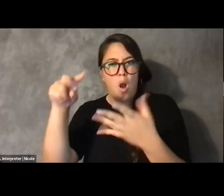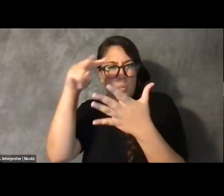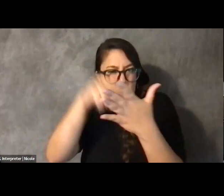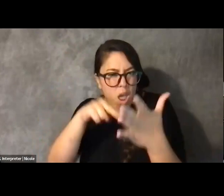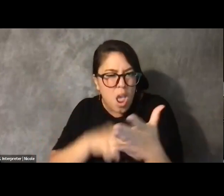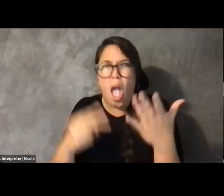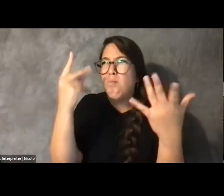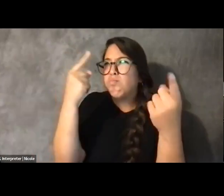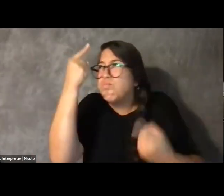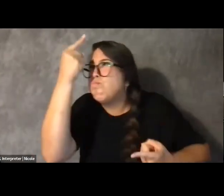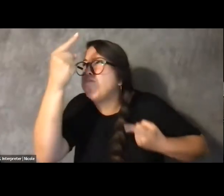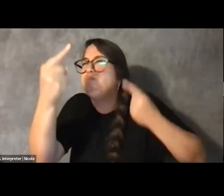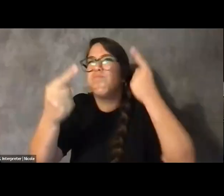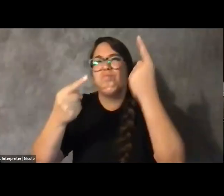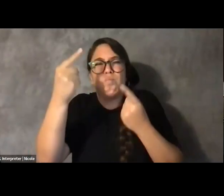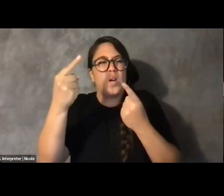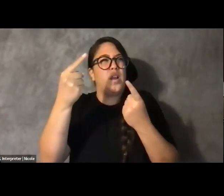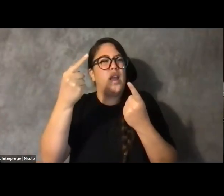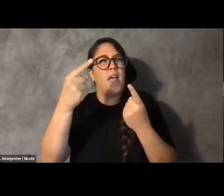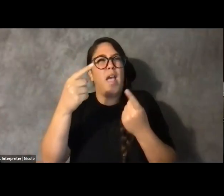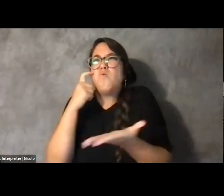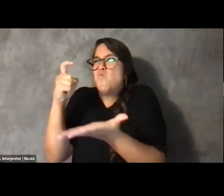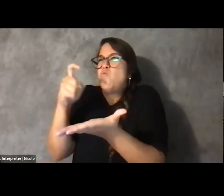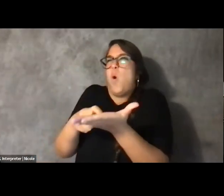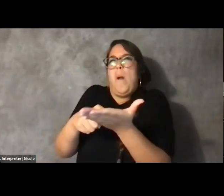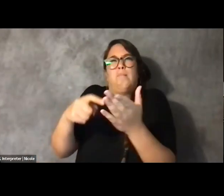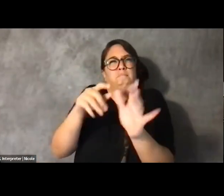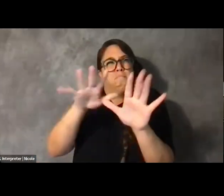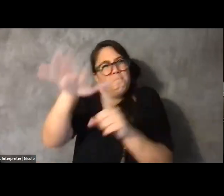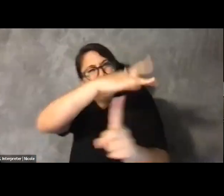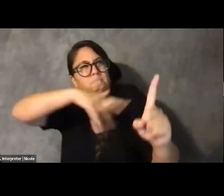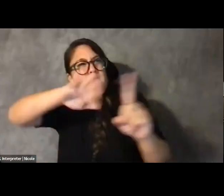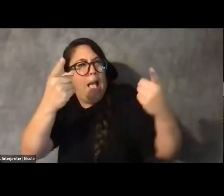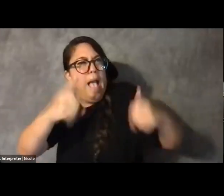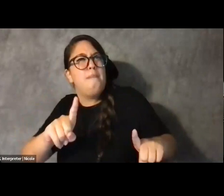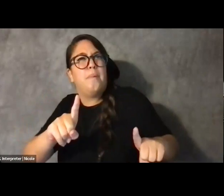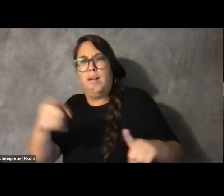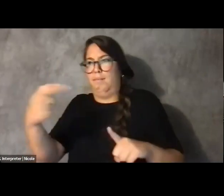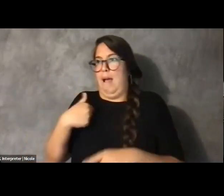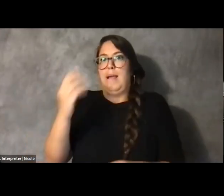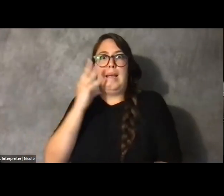and watching as things arose before me that were experiences that I was having in real time,